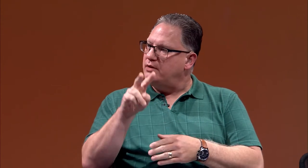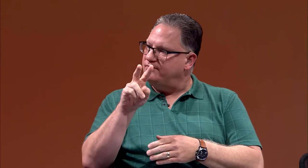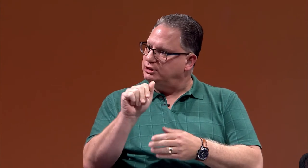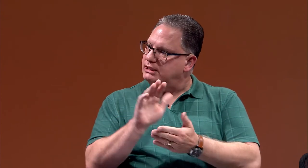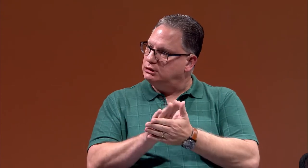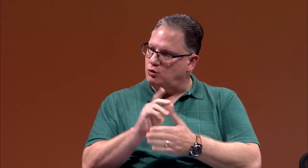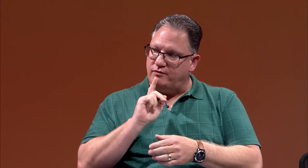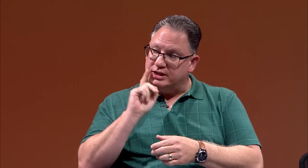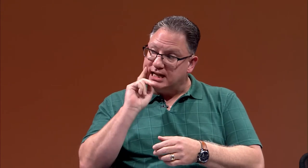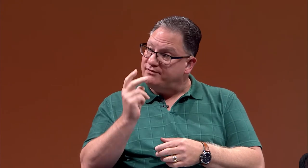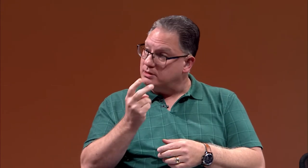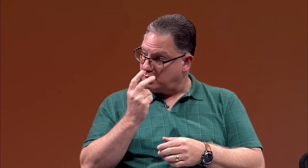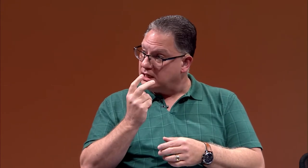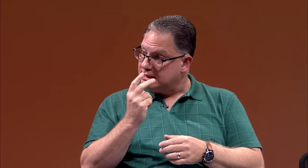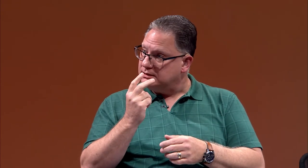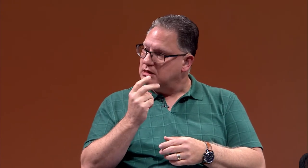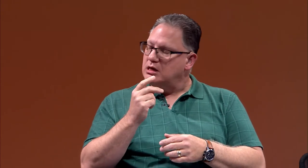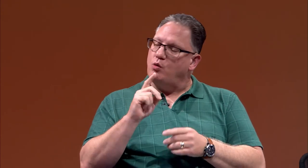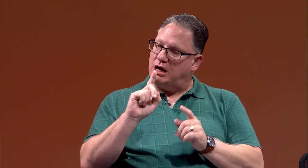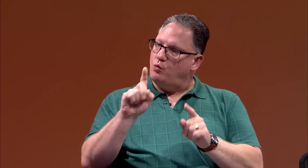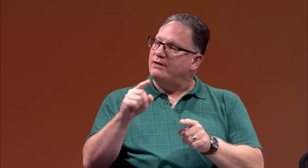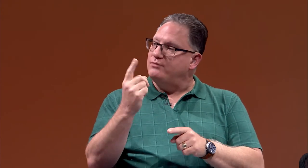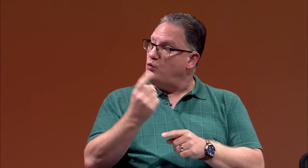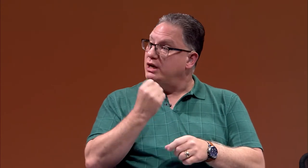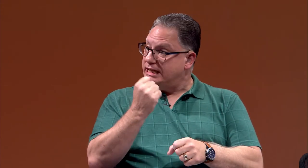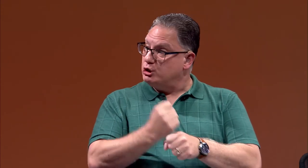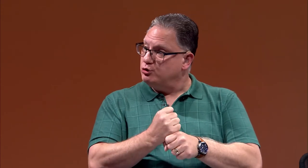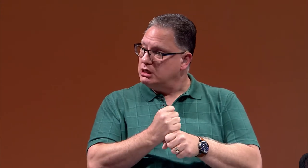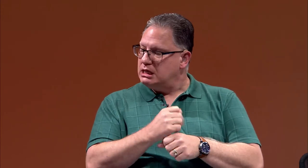the Virginia School for the Deaf and the Blind, where I went for one year.